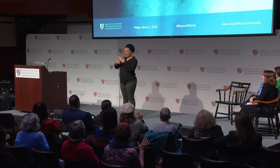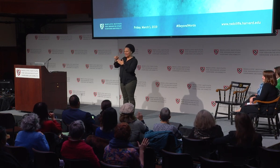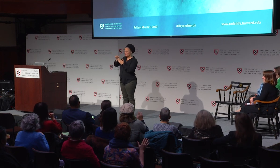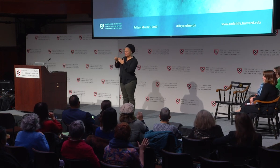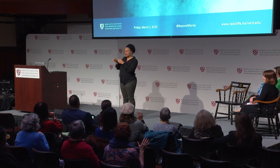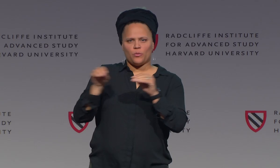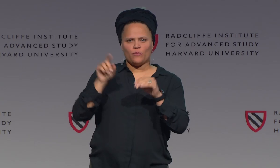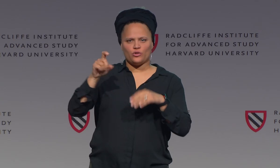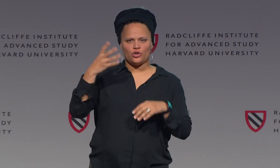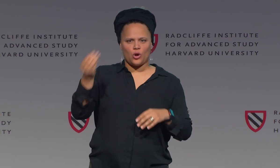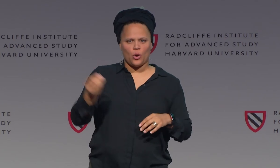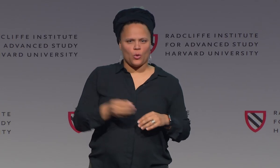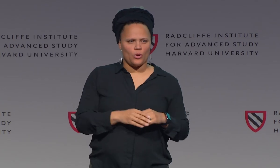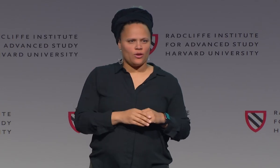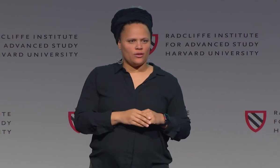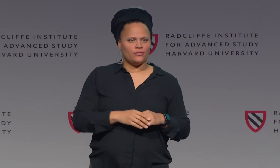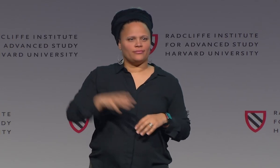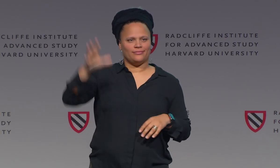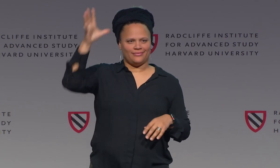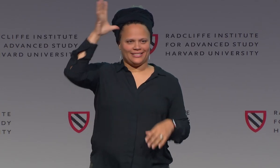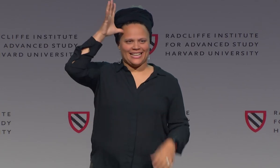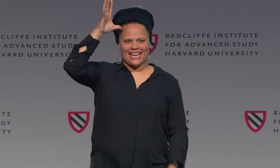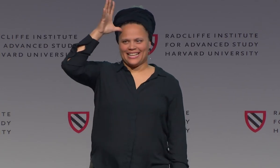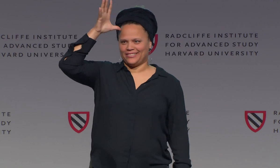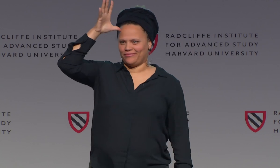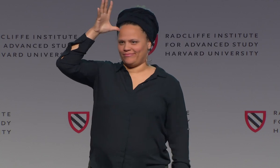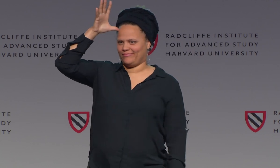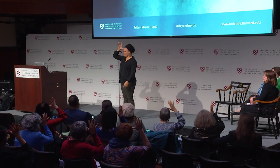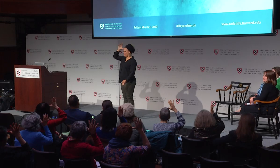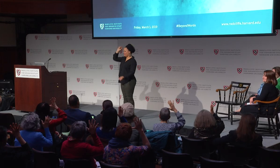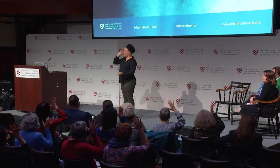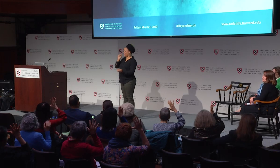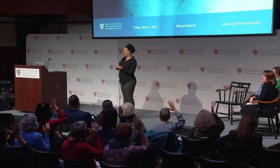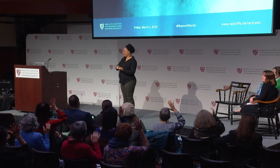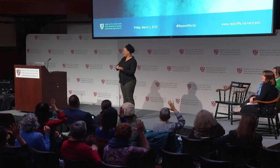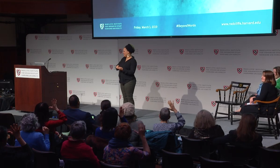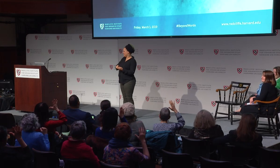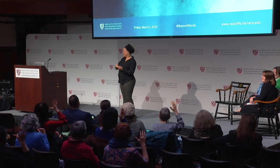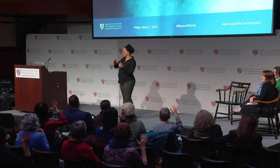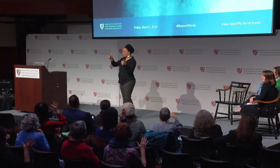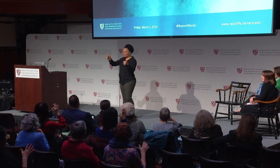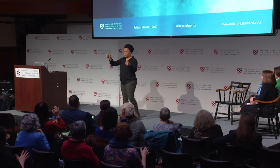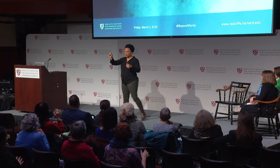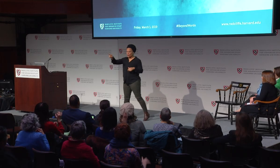think that hand shape would go as far as location is concerned? Here? Exactly.